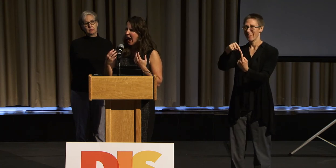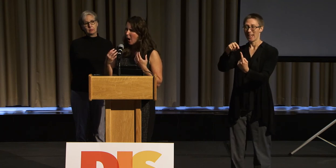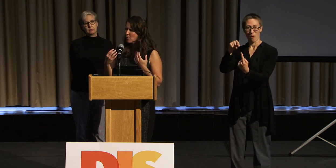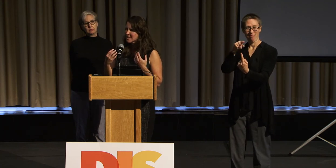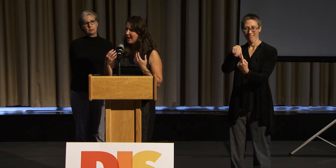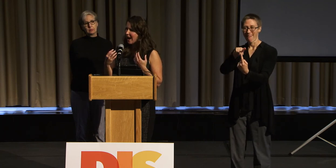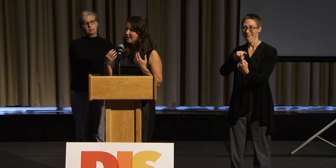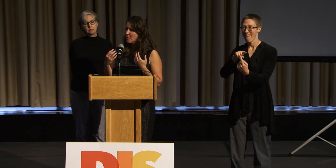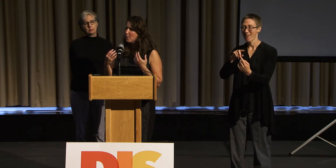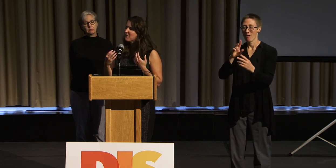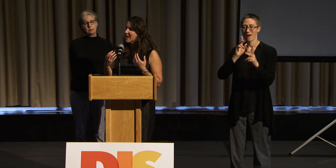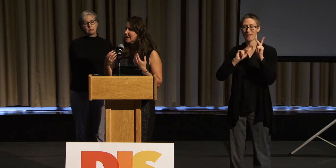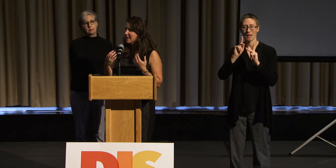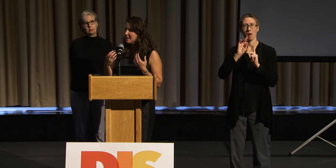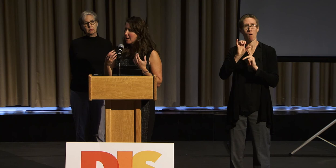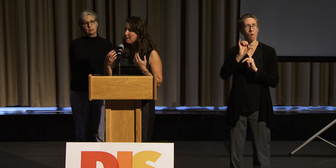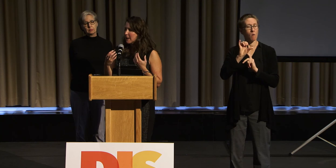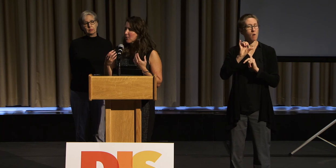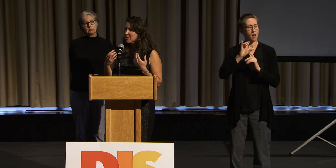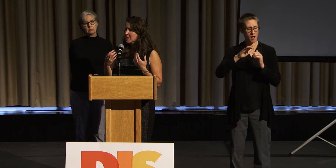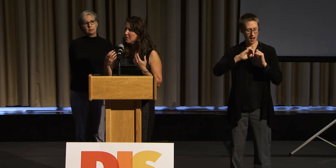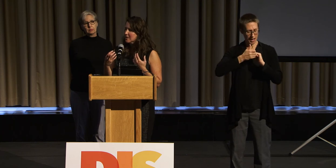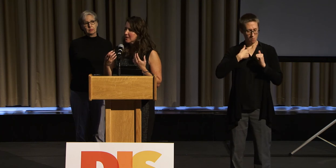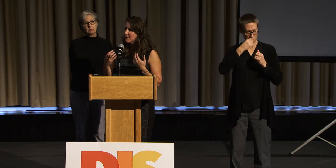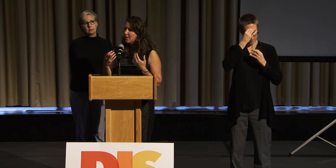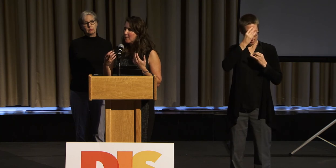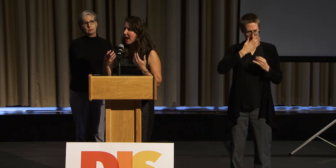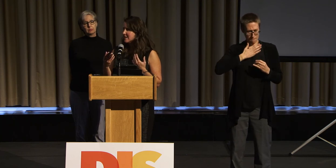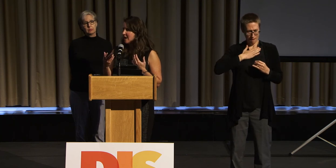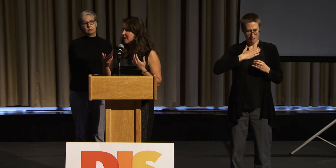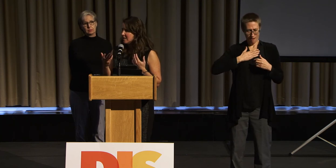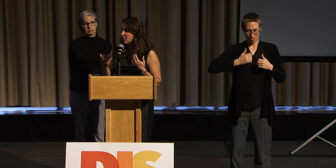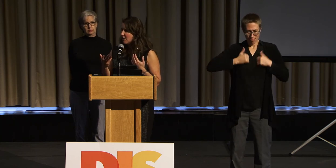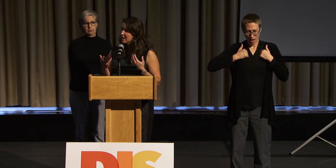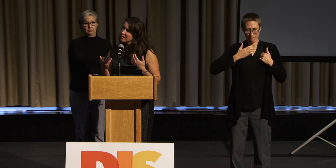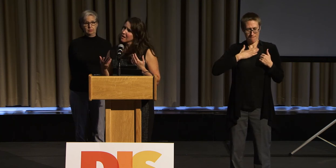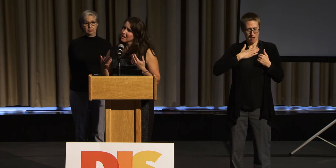how is that preventing people with disabilities from accessing their right?